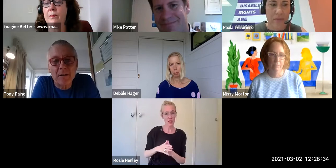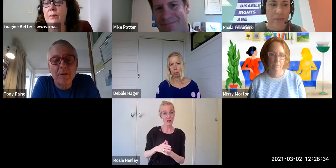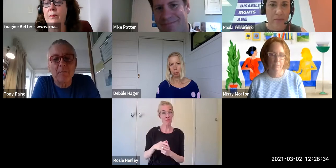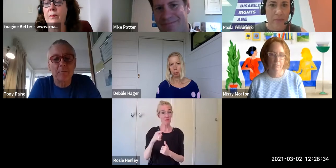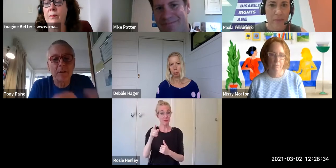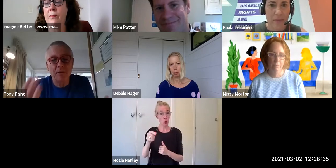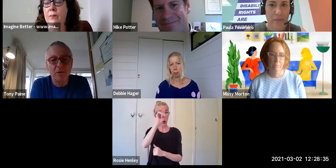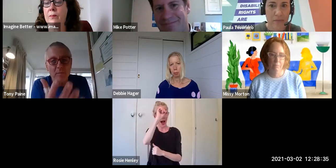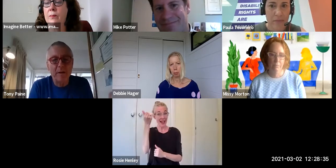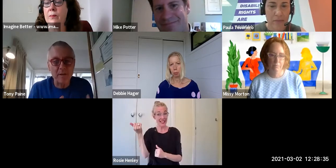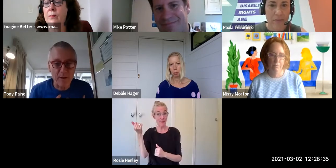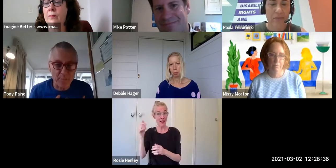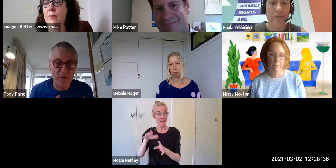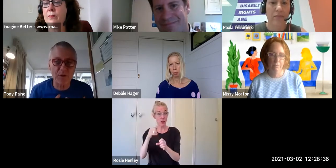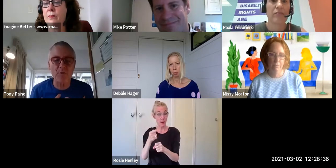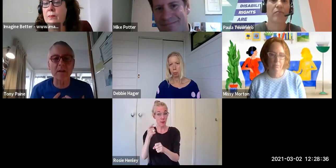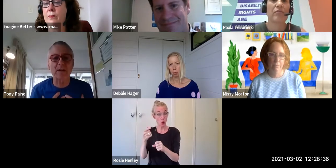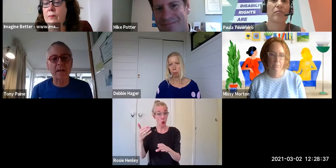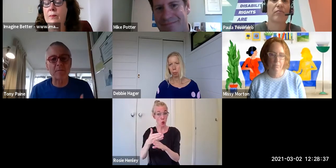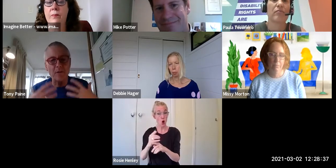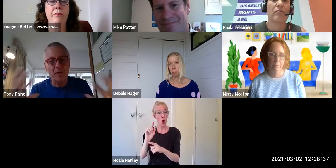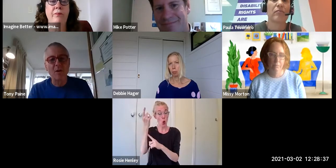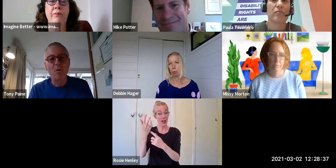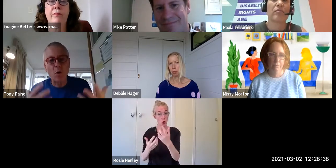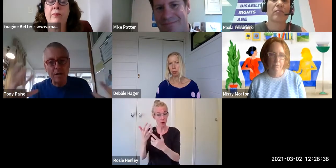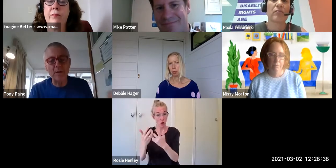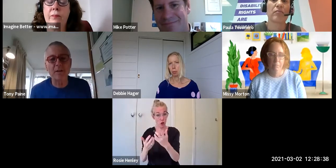Can we talk a bit about both the personal things and some of those wider things that